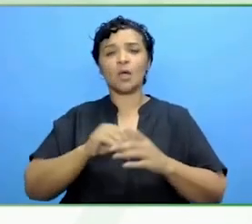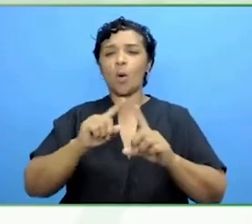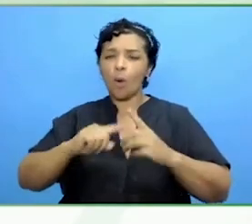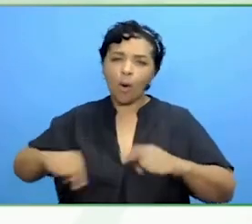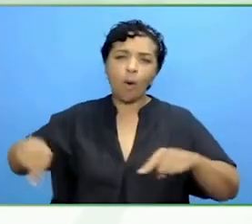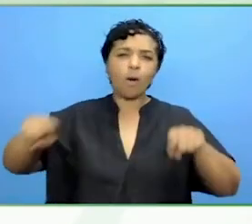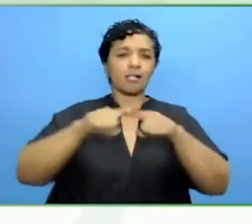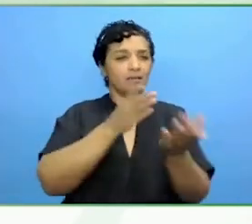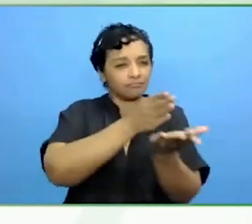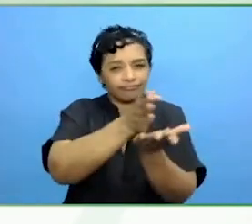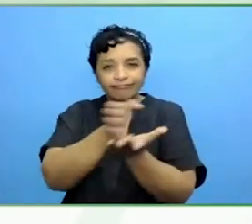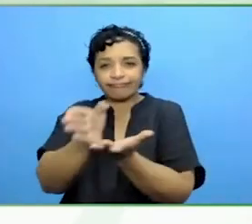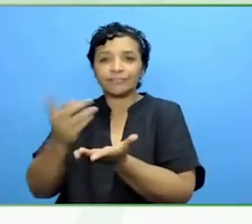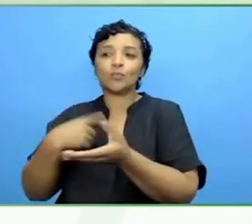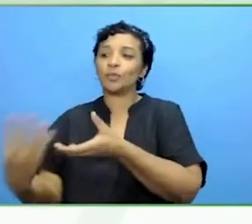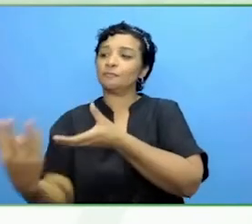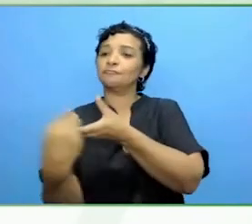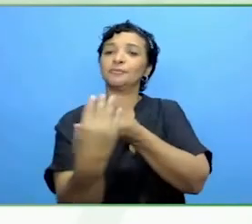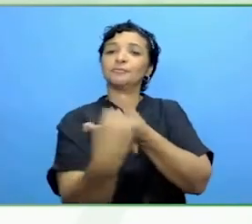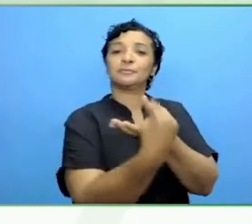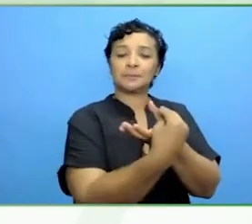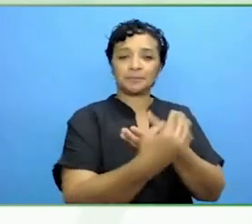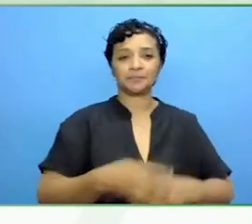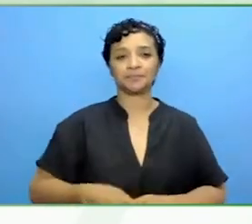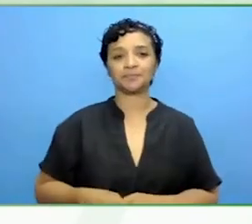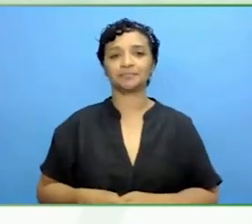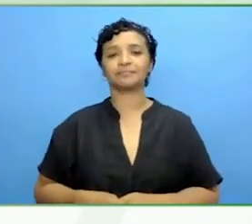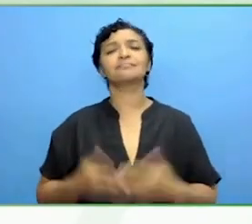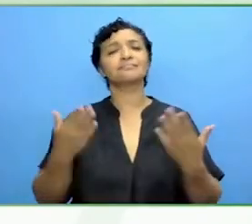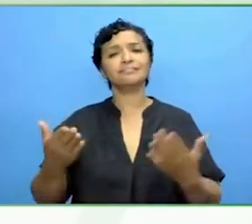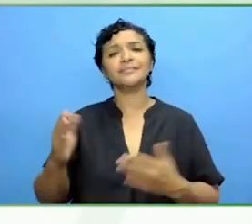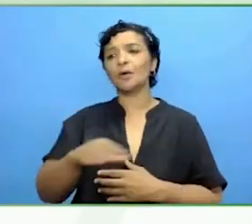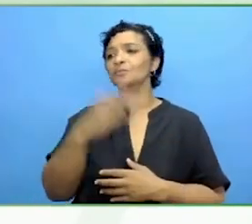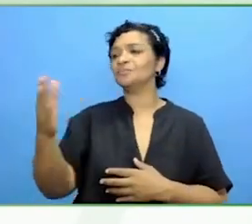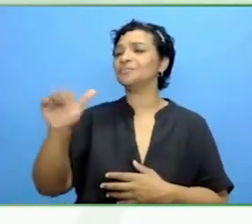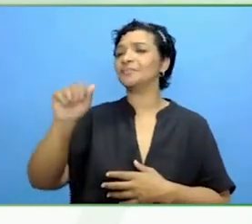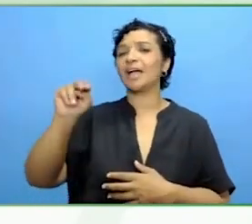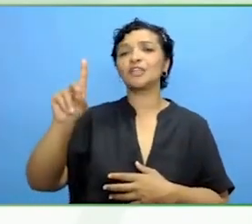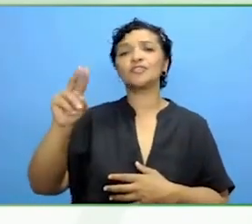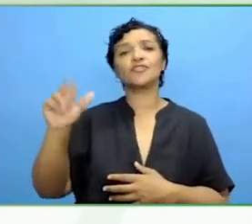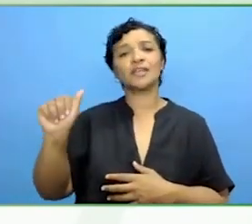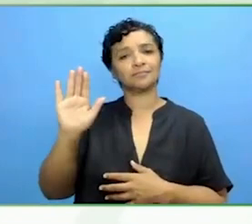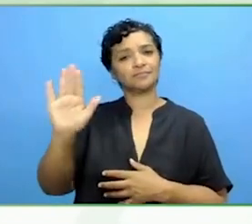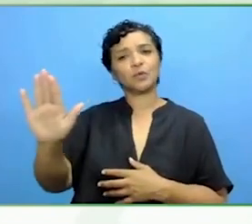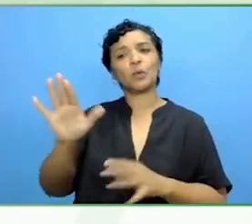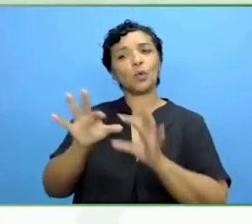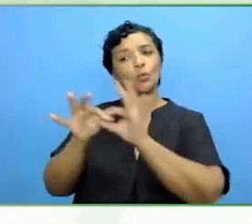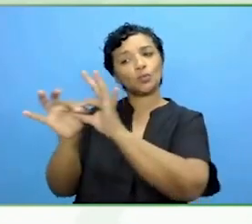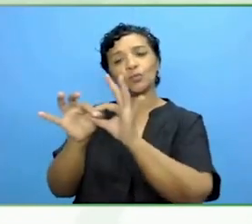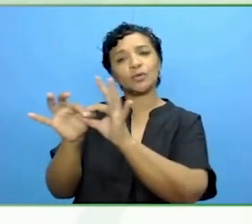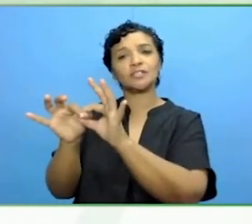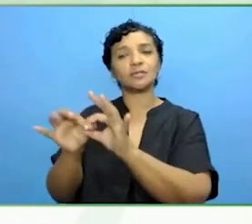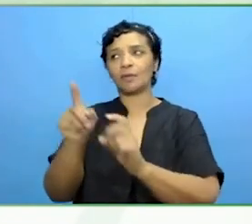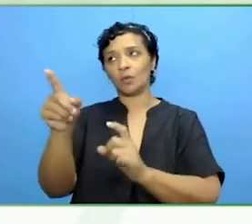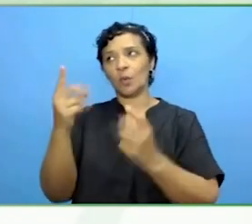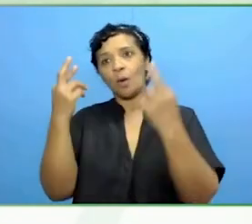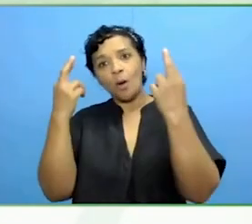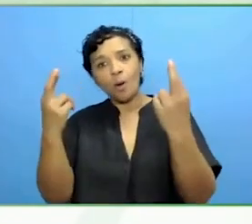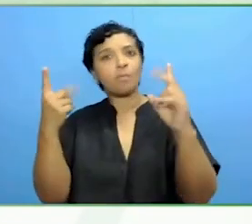That brings me to you, the relationship coming out of this with the relationship with you and Brendan What are you hoping to build? A little bit about the event that you are running tomorrow.